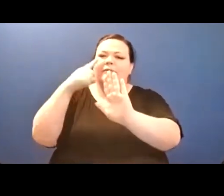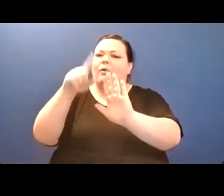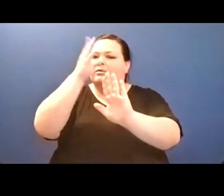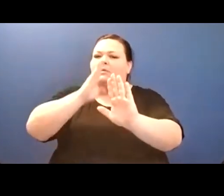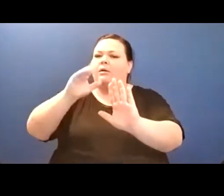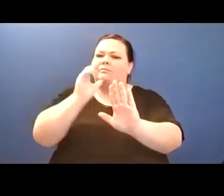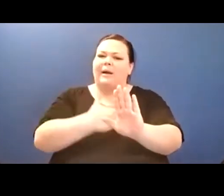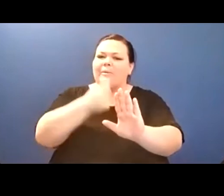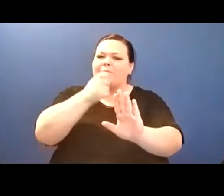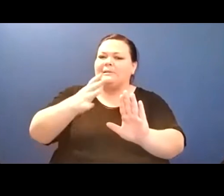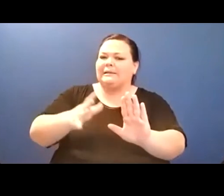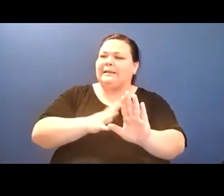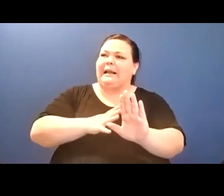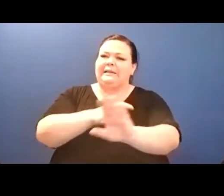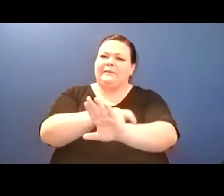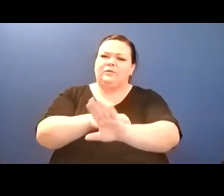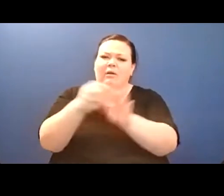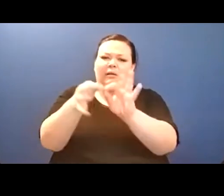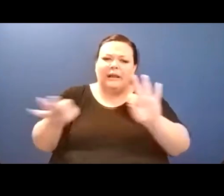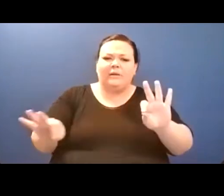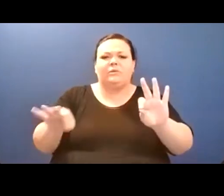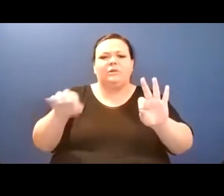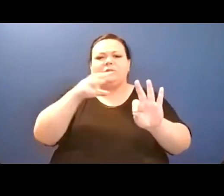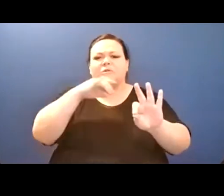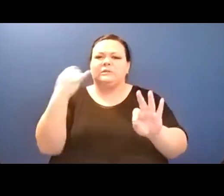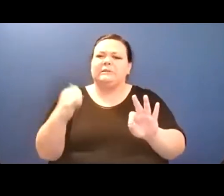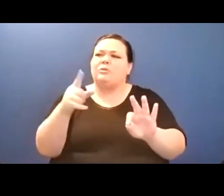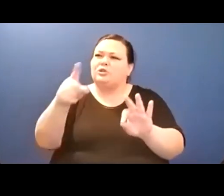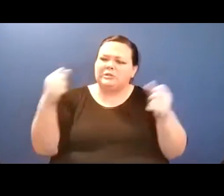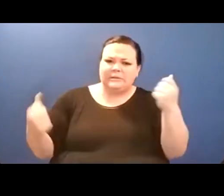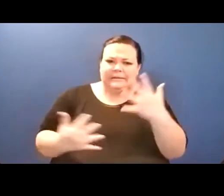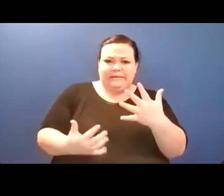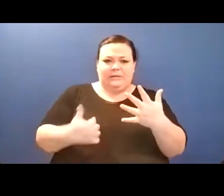Yes, um, our next poet is Josh Luckenbach